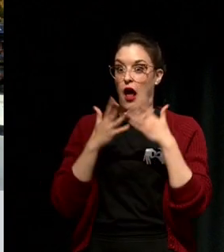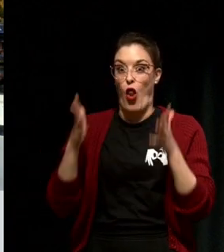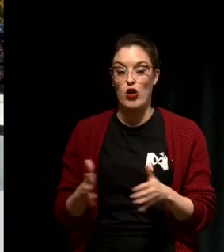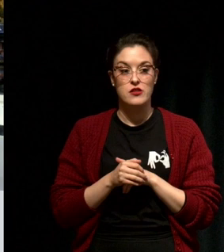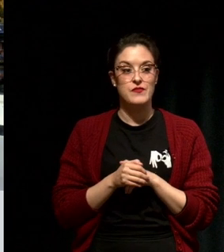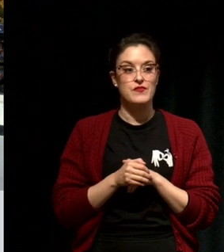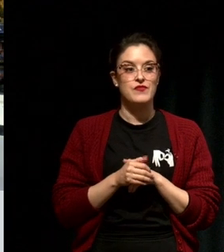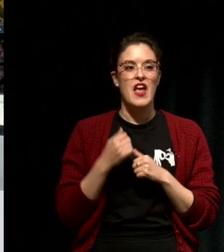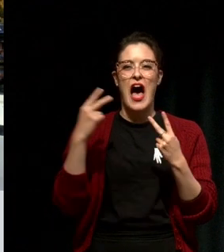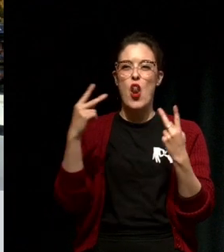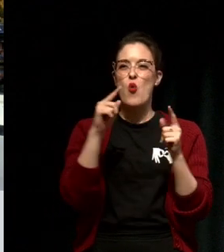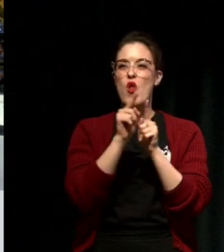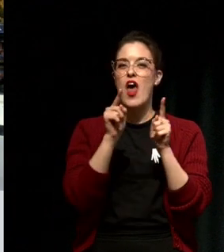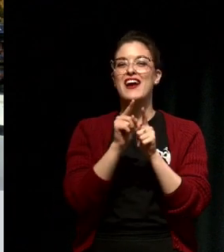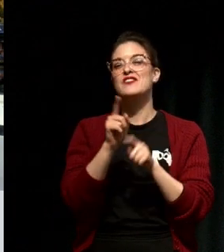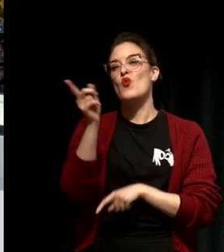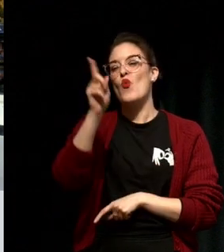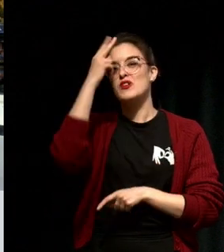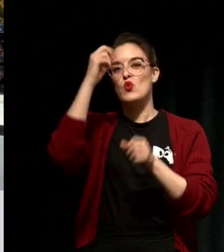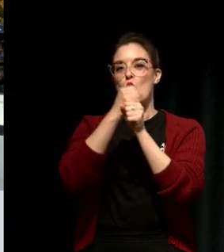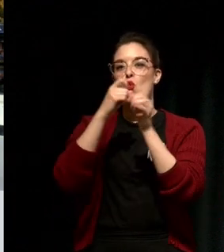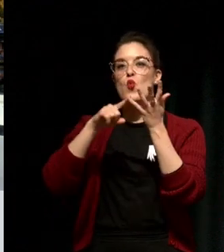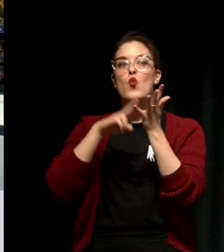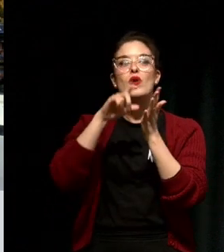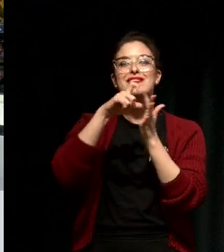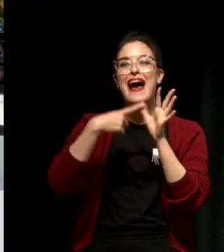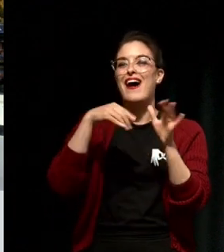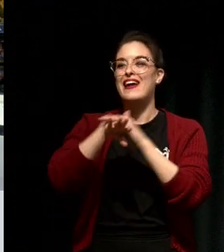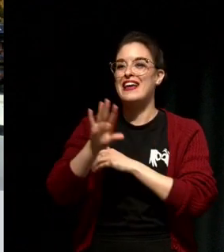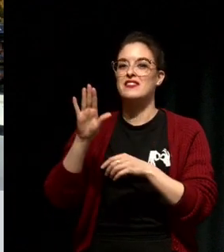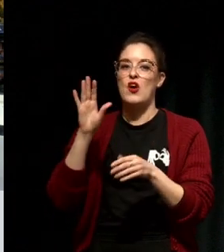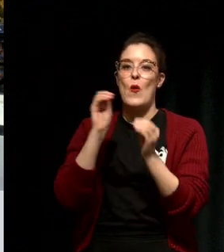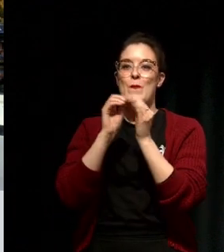call a Gunda in Bollywood films like a low-level henchman, who is trying to make his way and